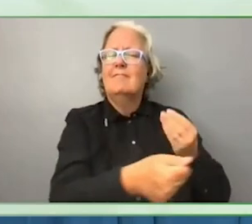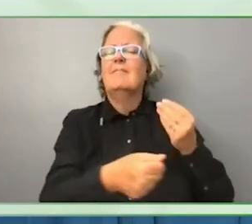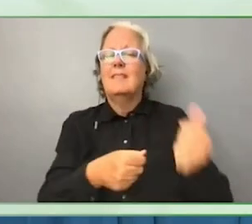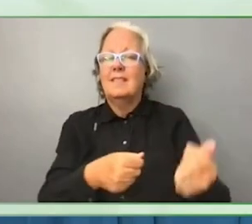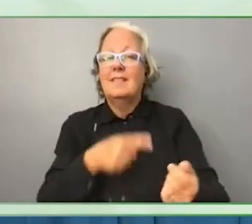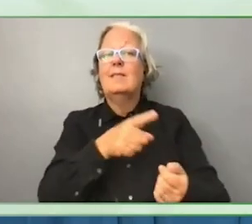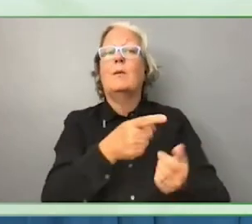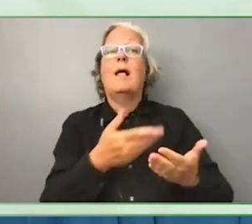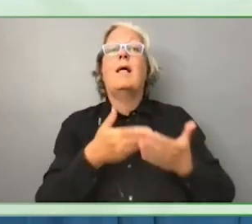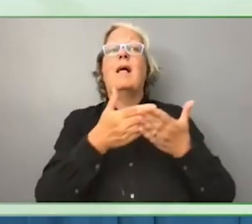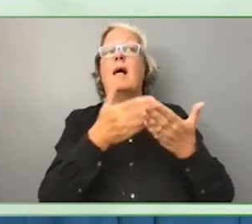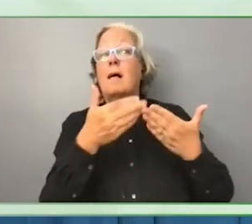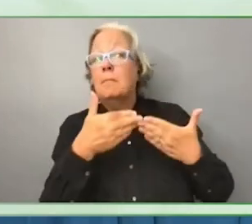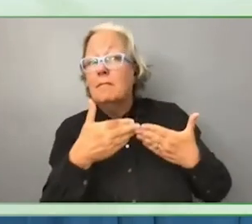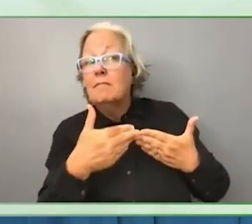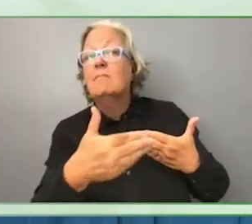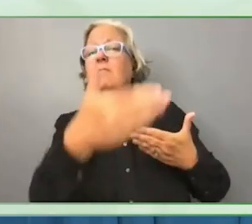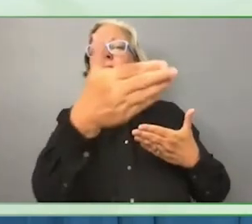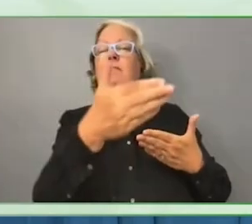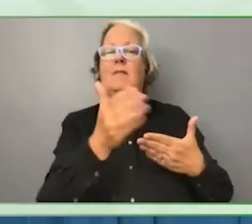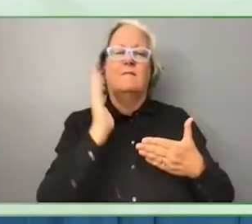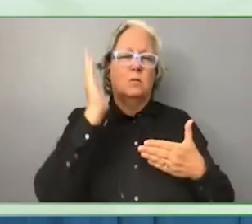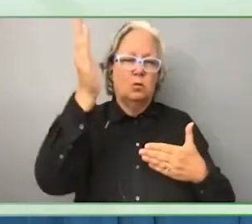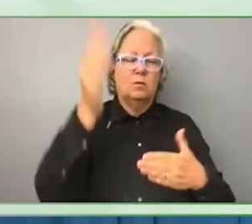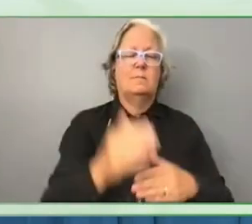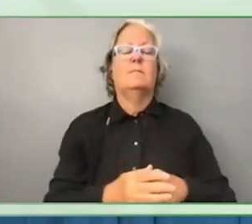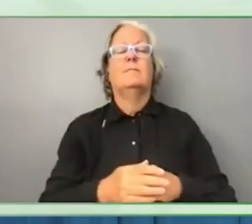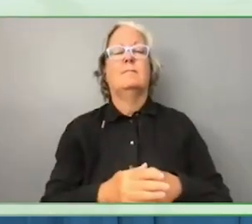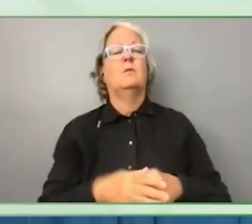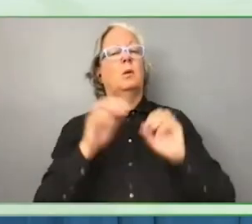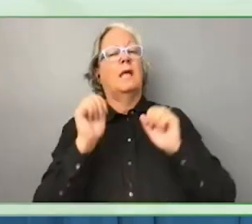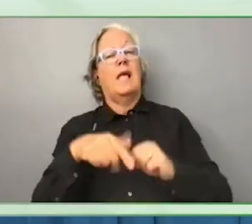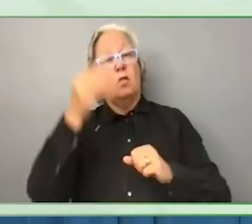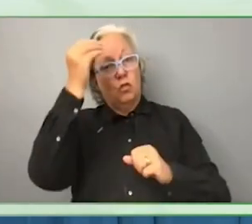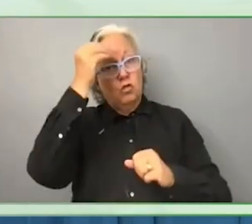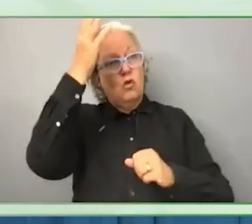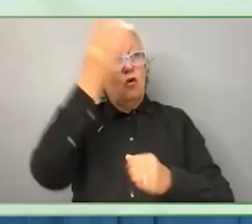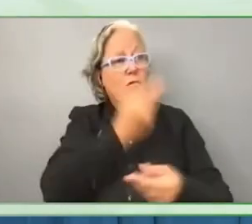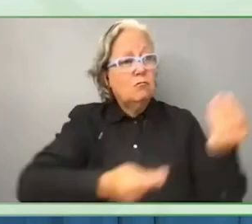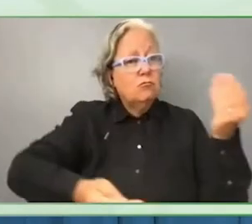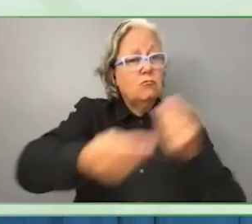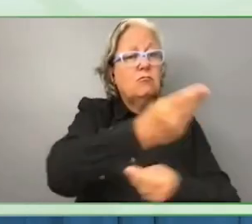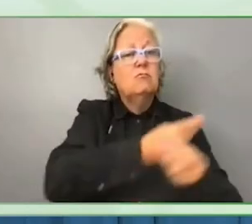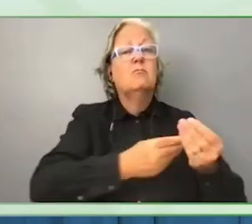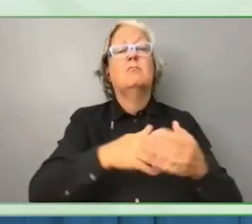We co-create knowledge together, developing data on the sector and disseminating it.